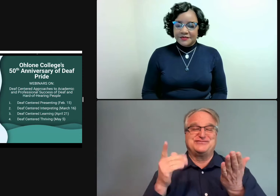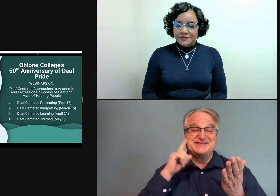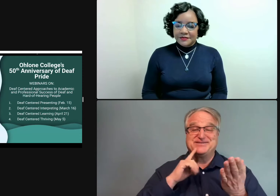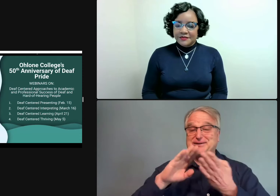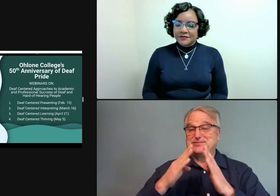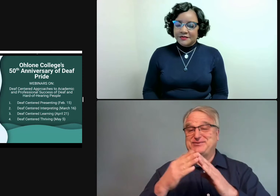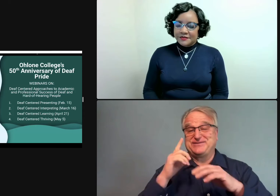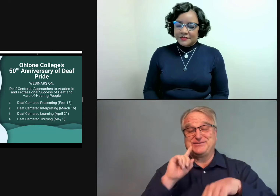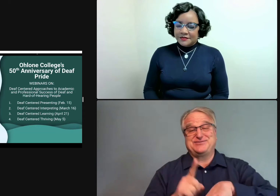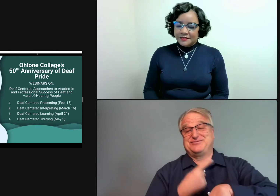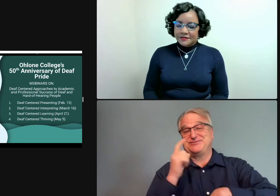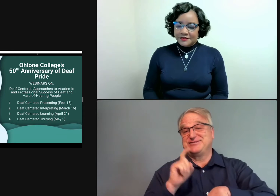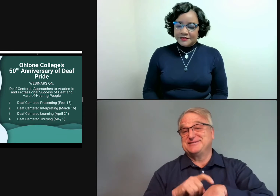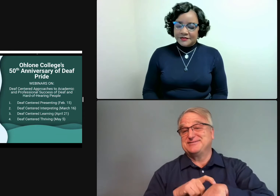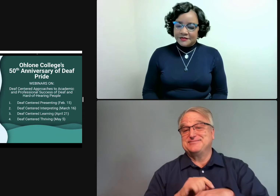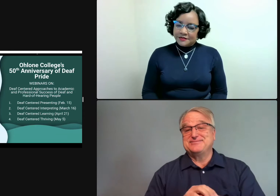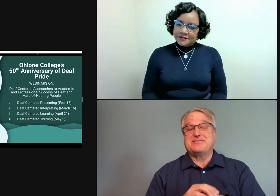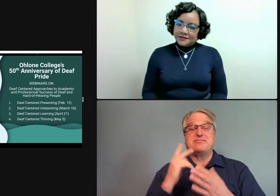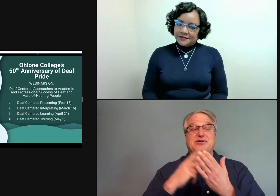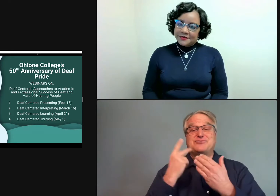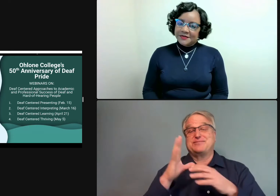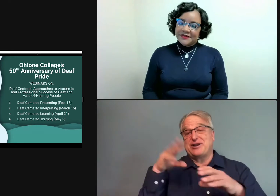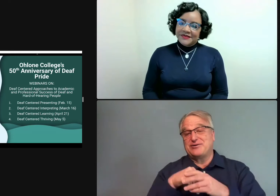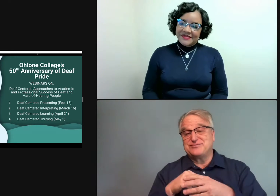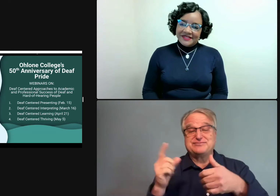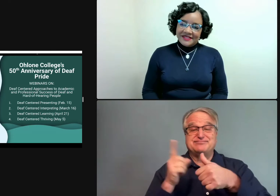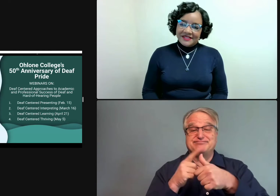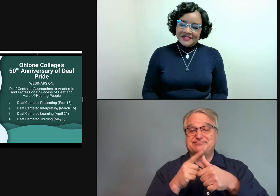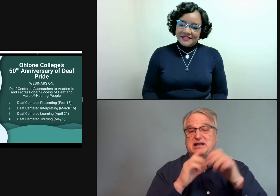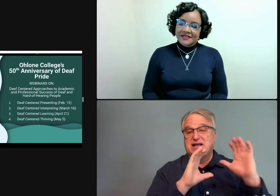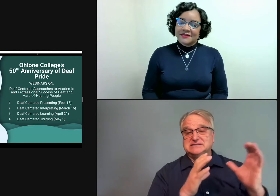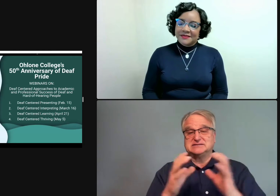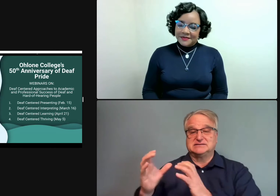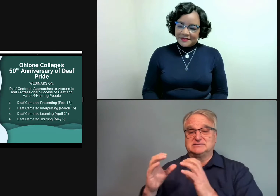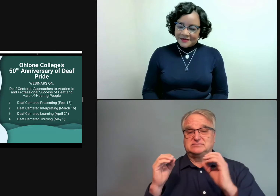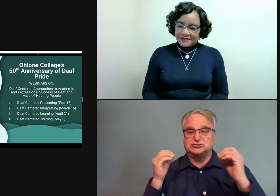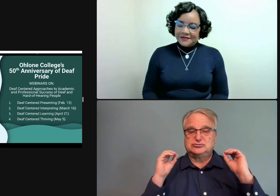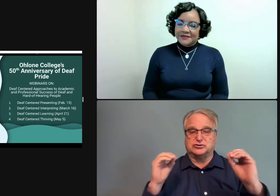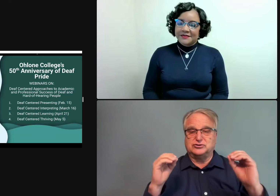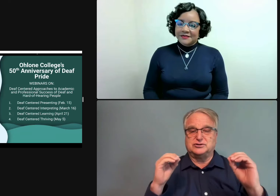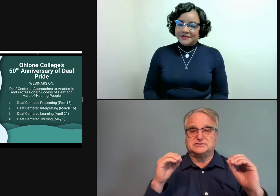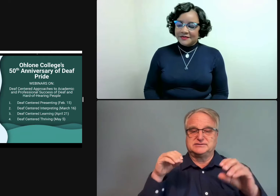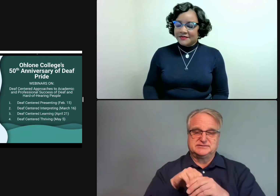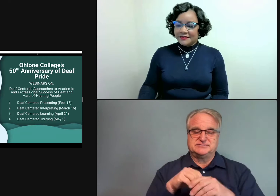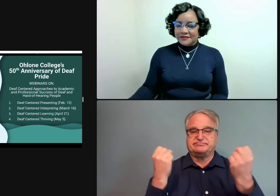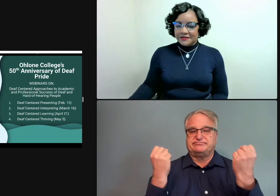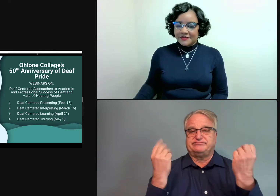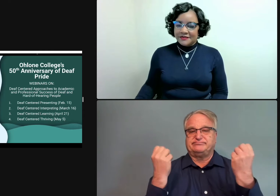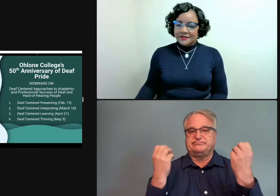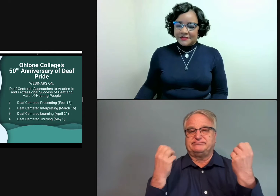Ohlone College has had a program serving the deaf and hard-of-hearing community for a very long time. It involves our Deaf Program, where